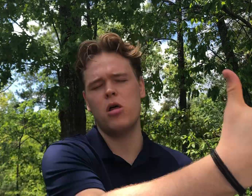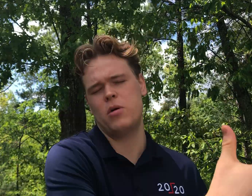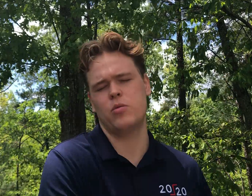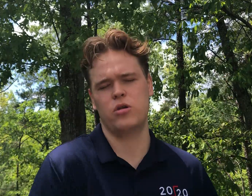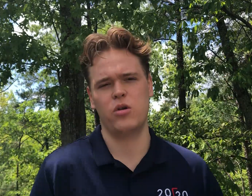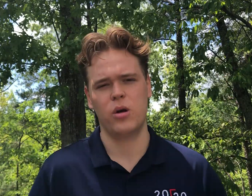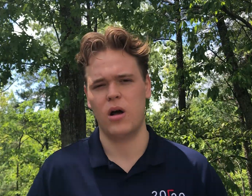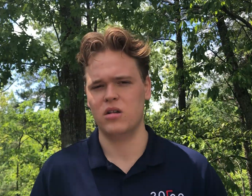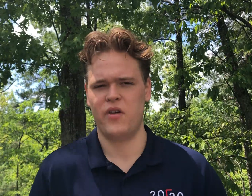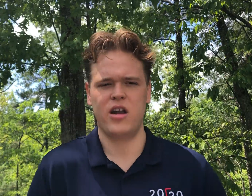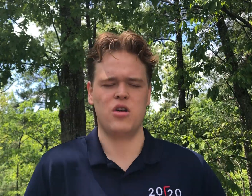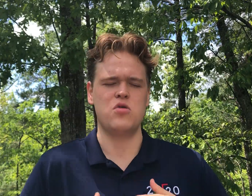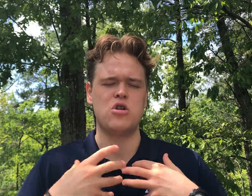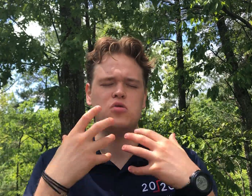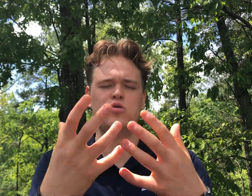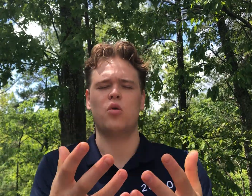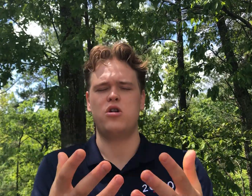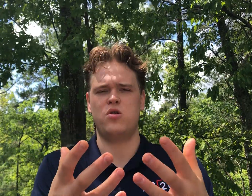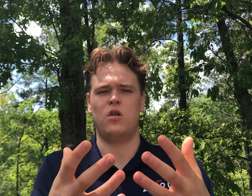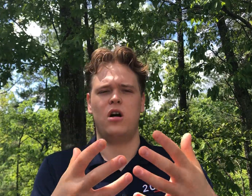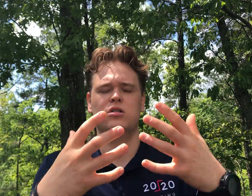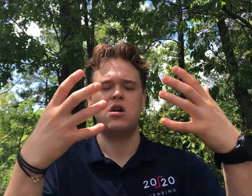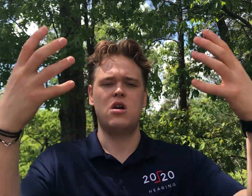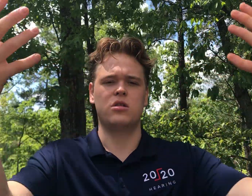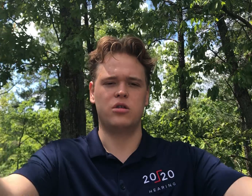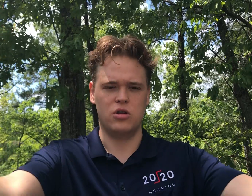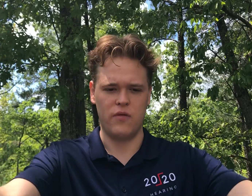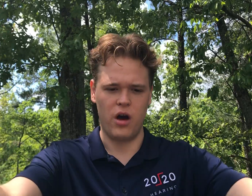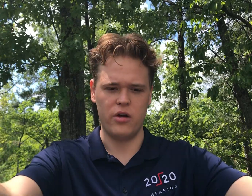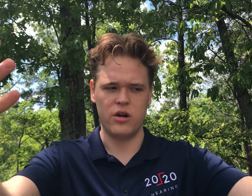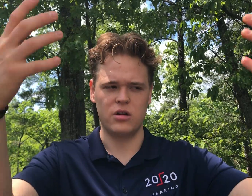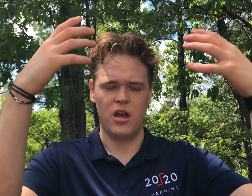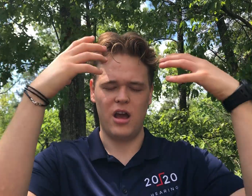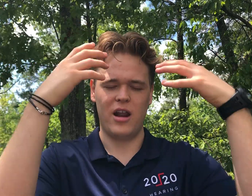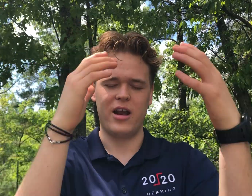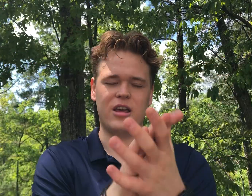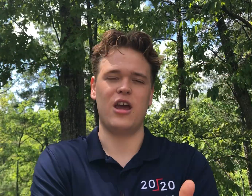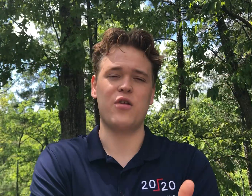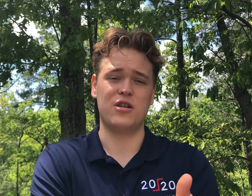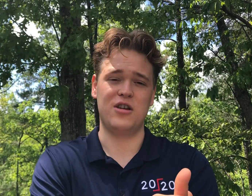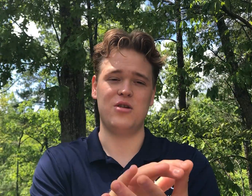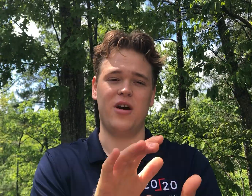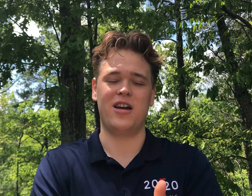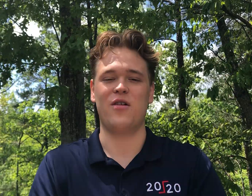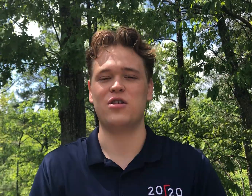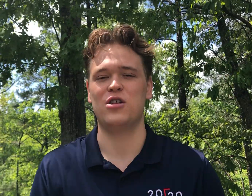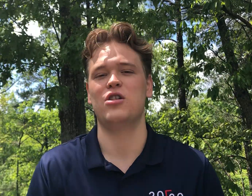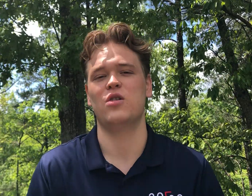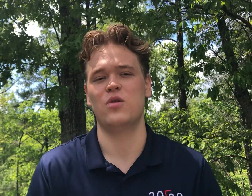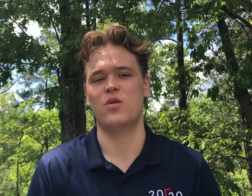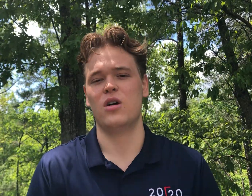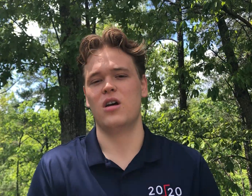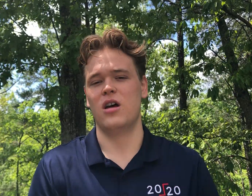other people with hearing loss, find how you can use your hearing loss to serve others, and I guarantee you, I guarantee you